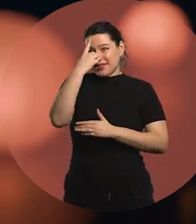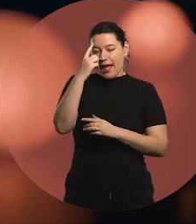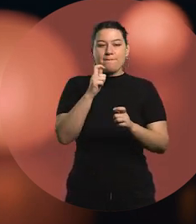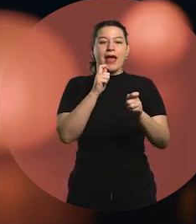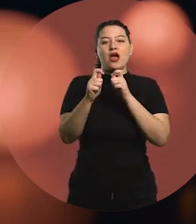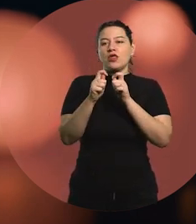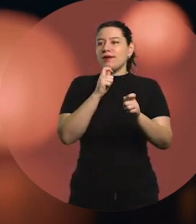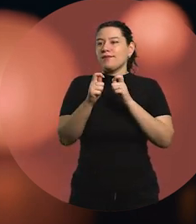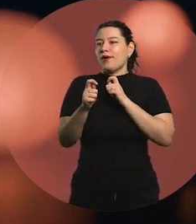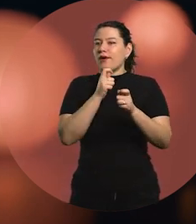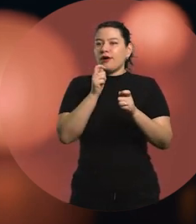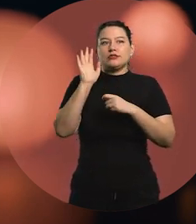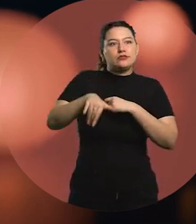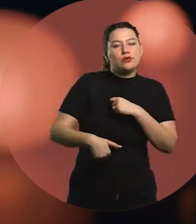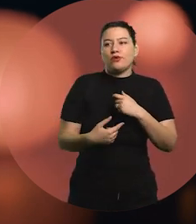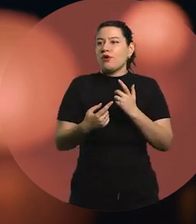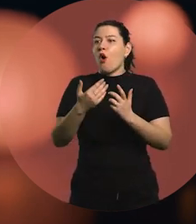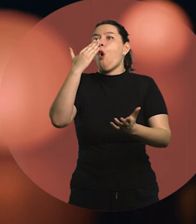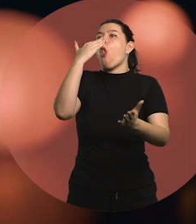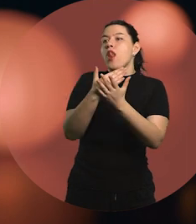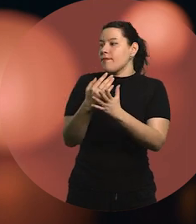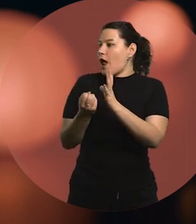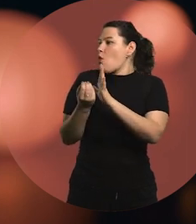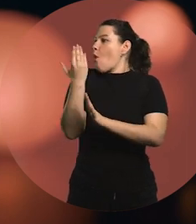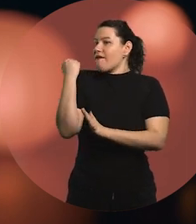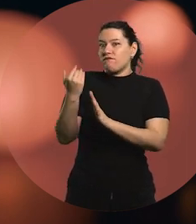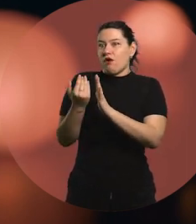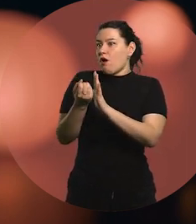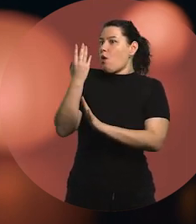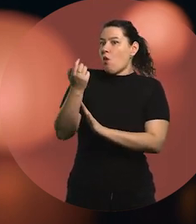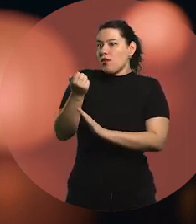who is always onto the latest news,